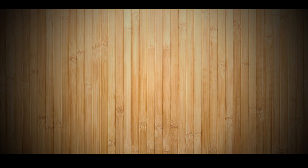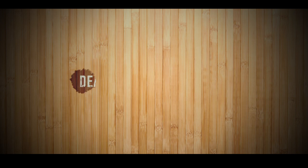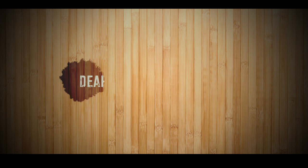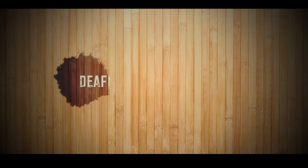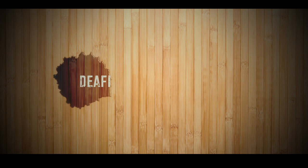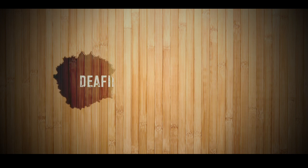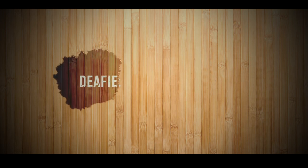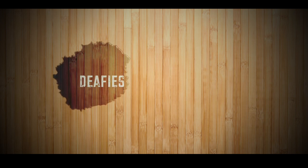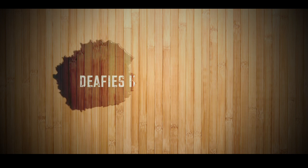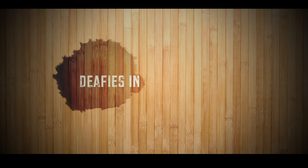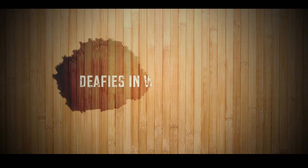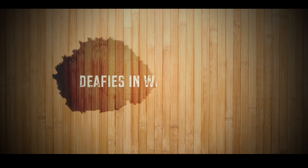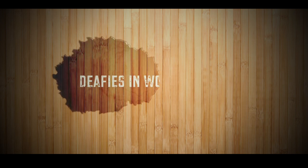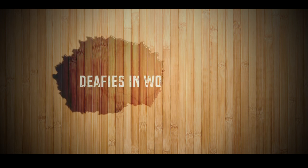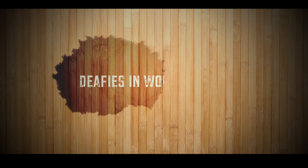[studio applaus]